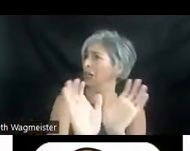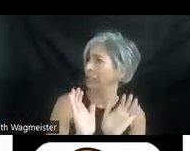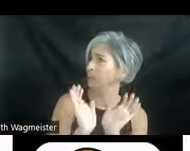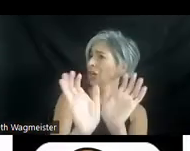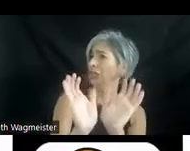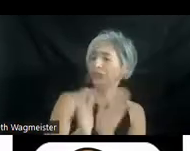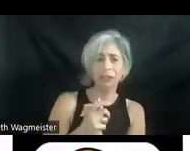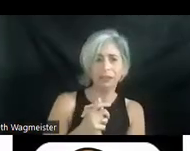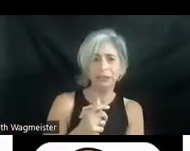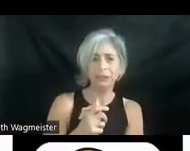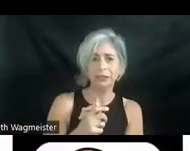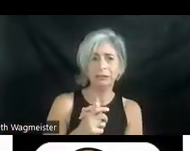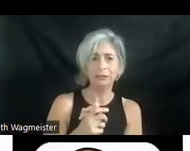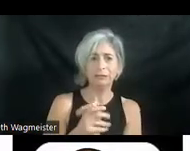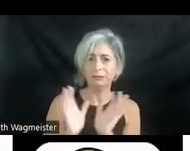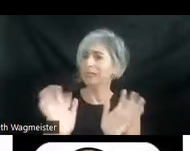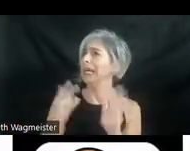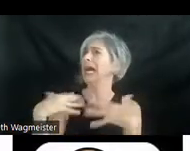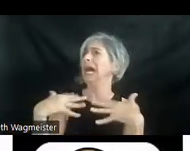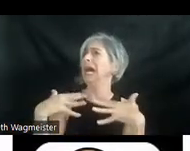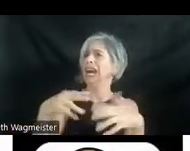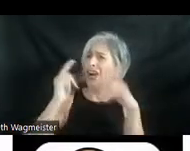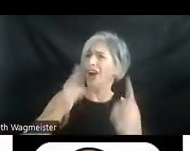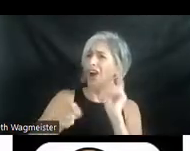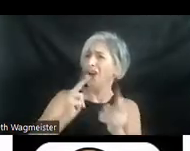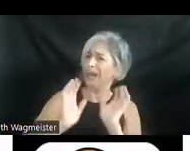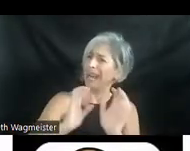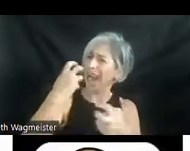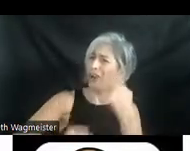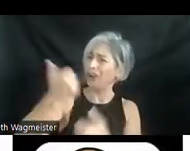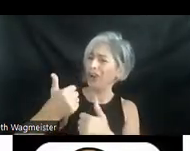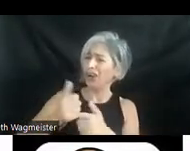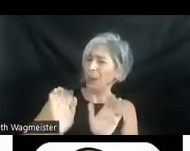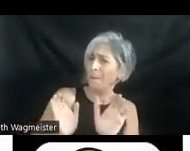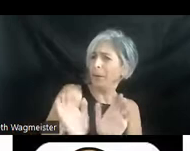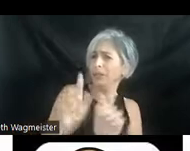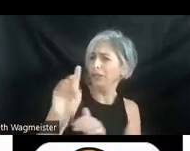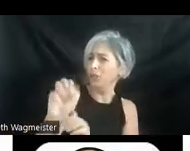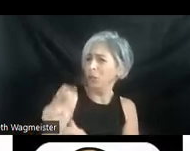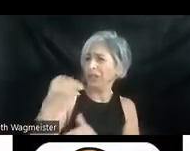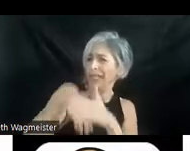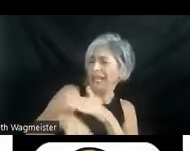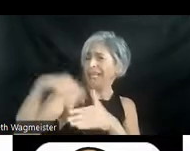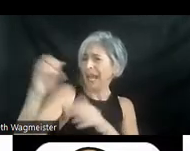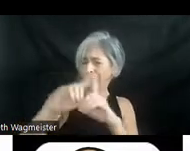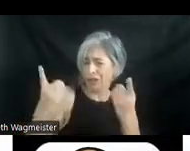Give me a push >> But I love him daddy. Push! Push! Push! Harder! >> Bobby pushed our wiener in and out of the